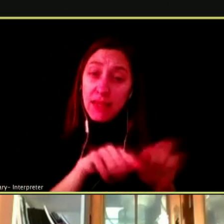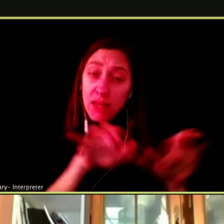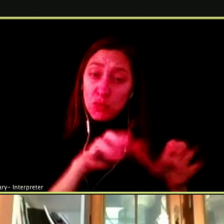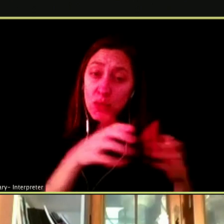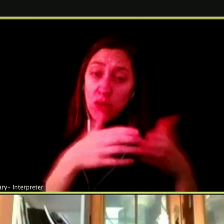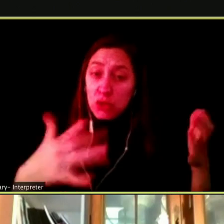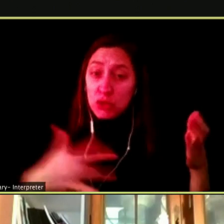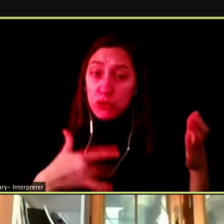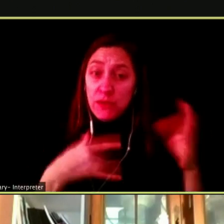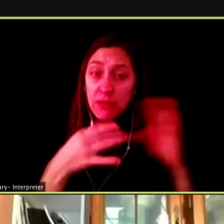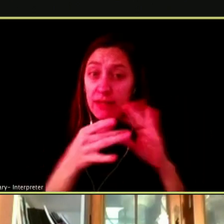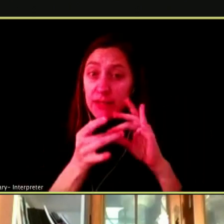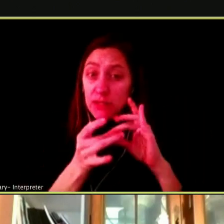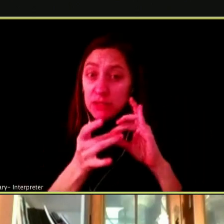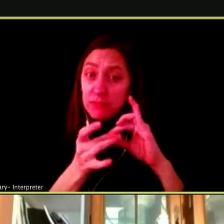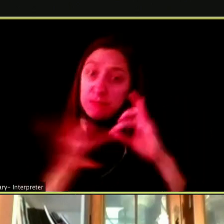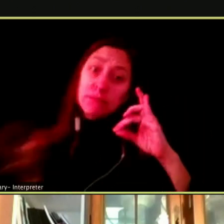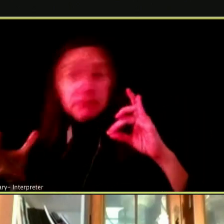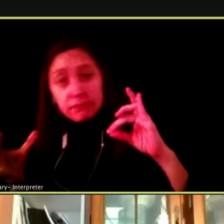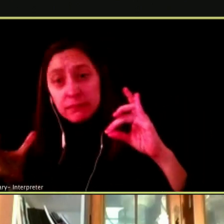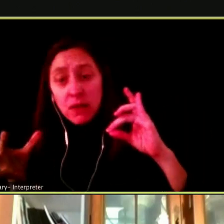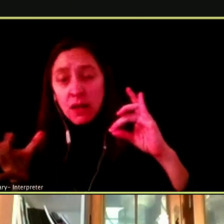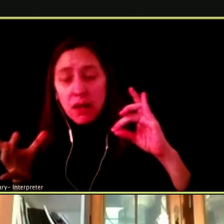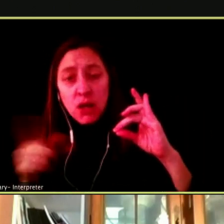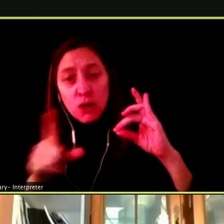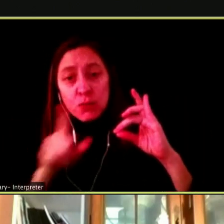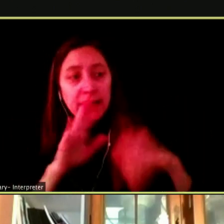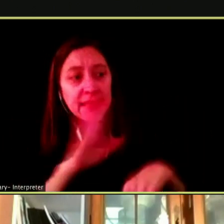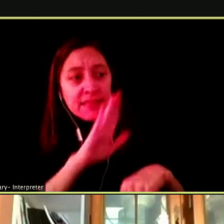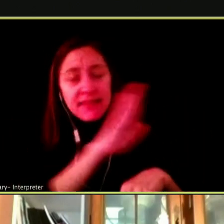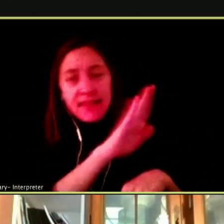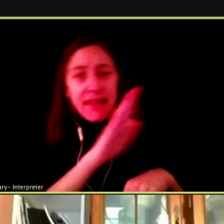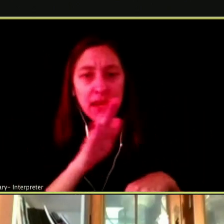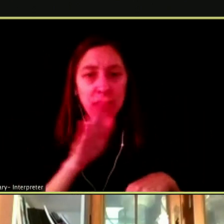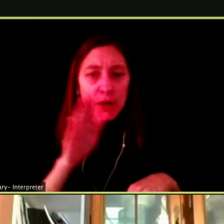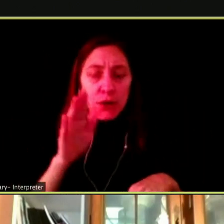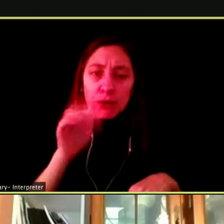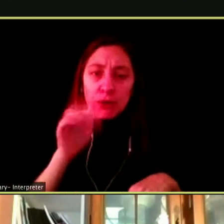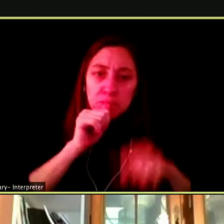AND AT THE END OF THE DAY IT IS THEIR PERSEVERANCE THAT CAN ENSURE THEY TURN AROUND AND COME